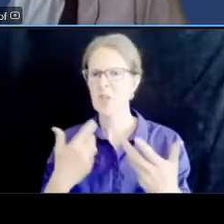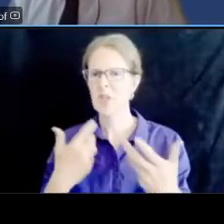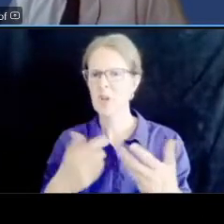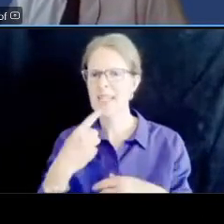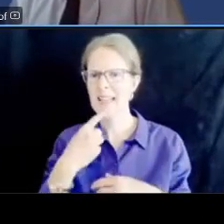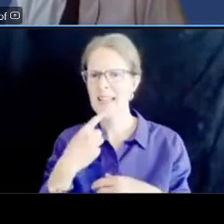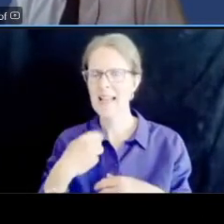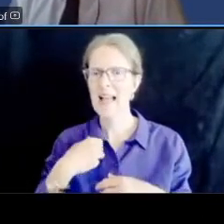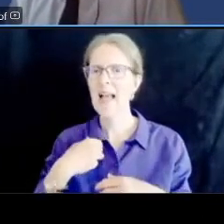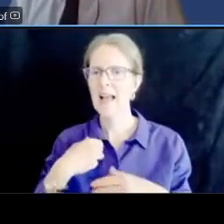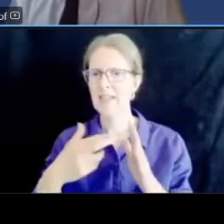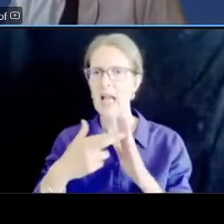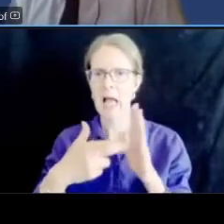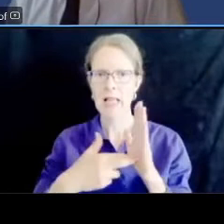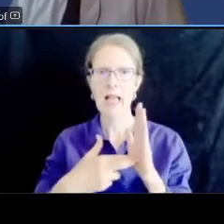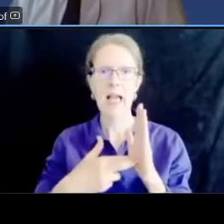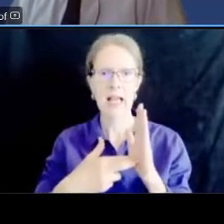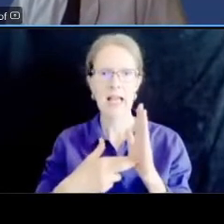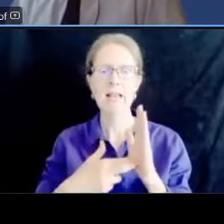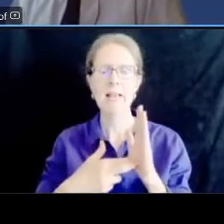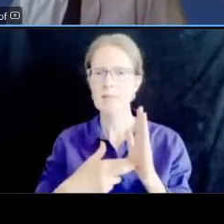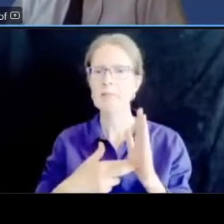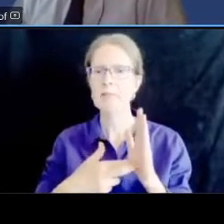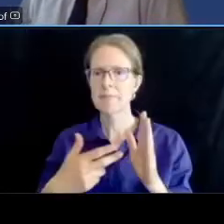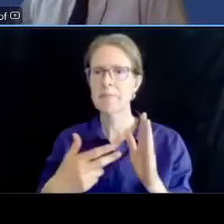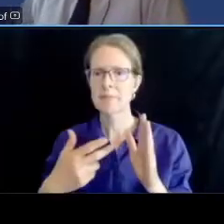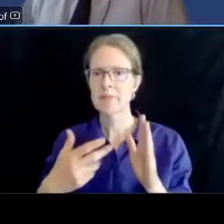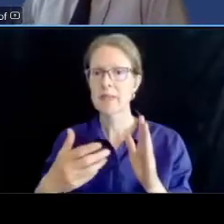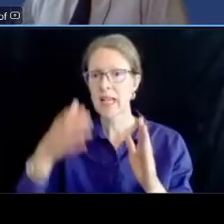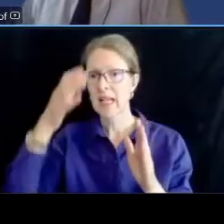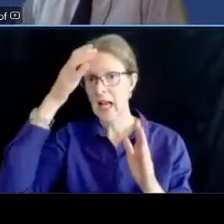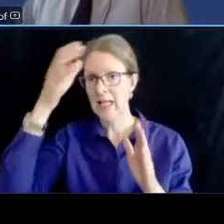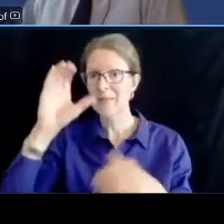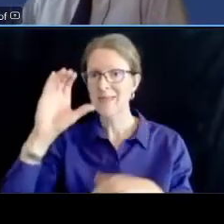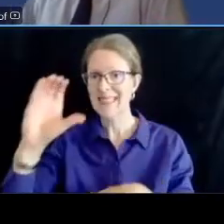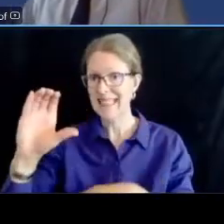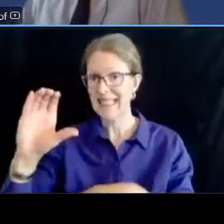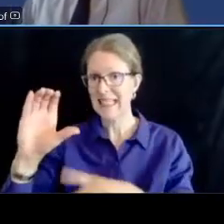c is the preferred concept that parking will be on one side of the street in commercial districts